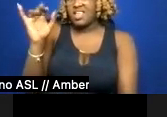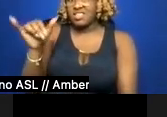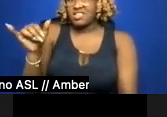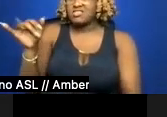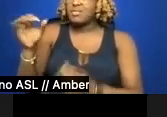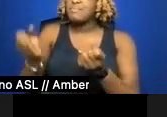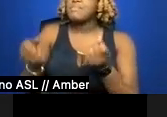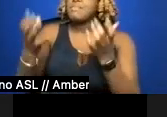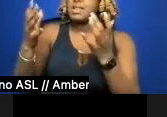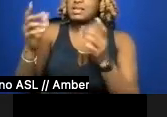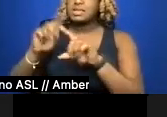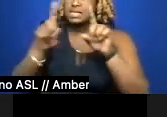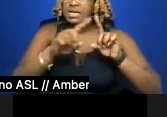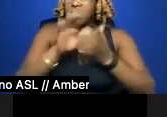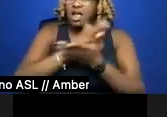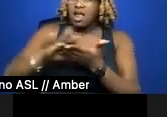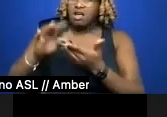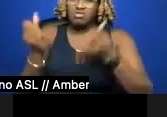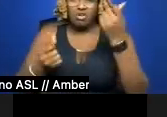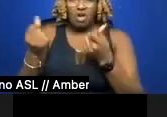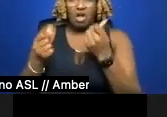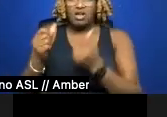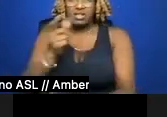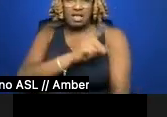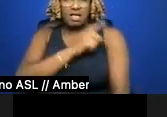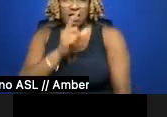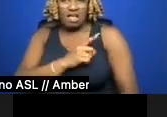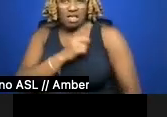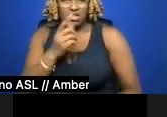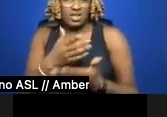leathered pick-ups cruising out-of-state license plates.